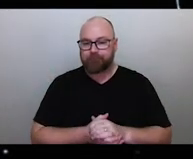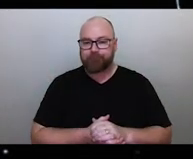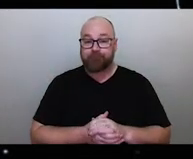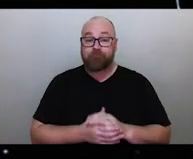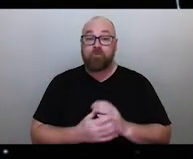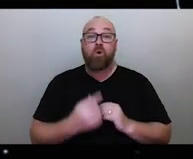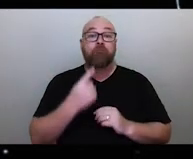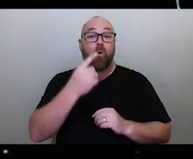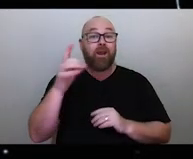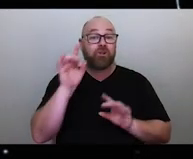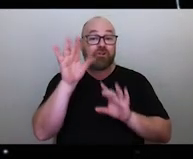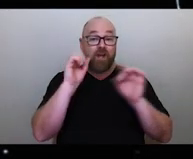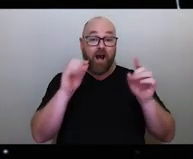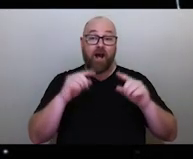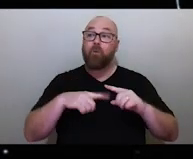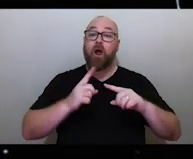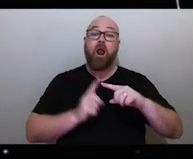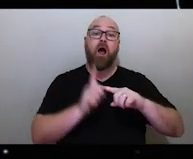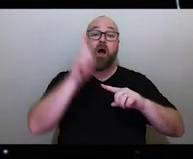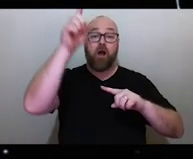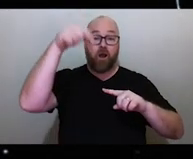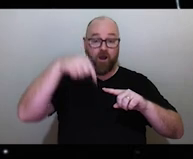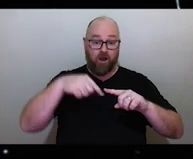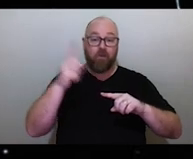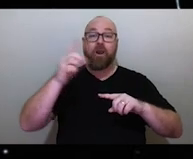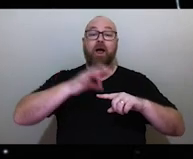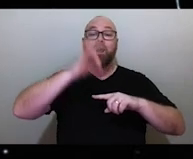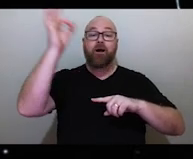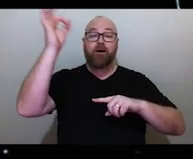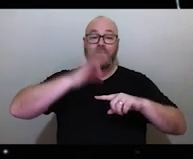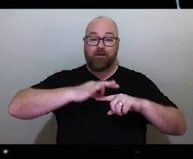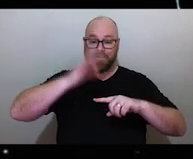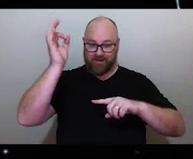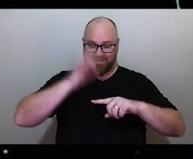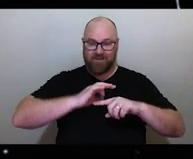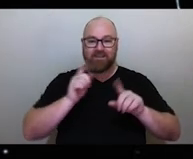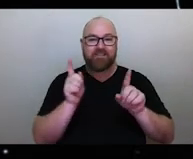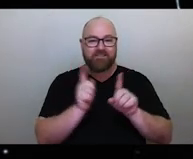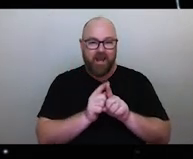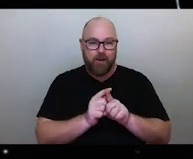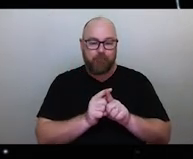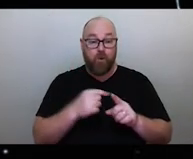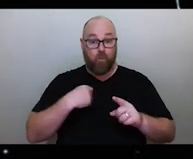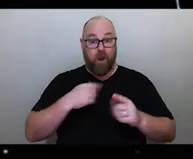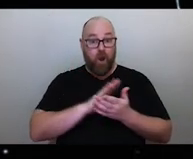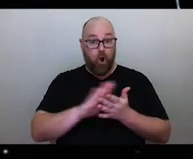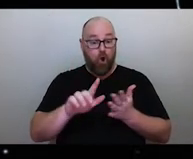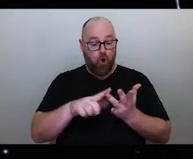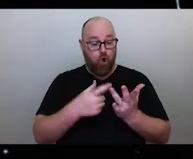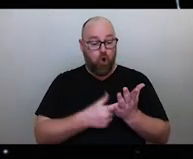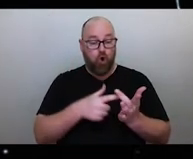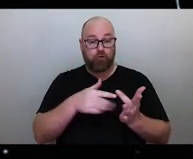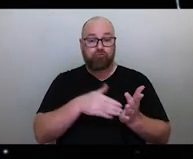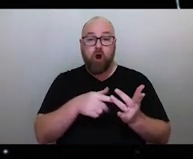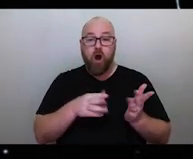star rises and sets a particular point on the horizon. And if you memorise where on the horizon these stars rise and set